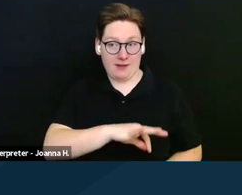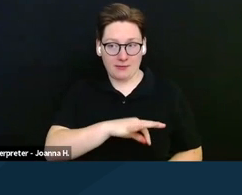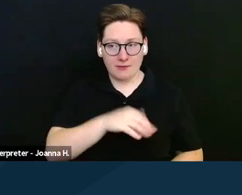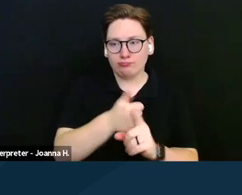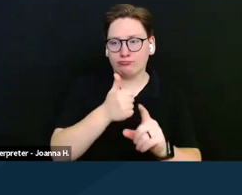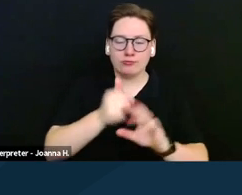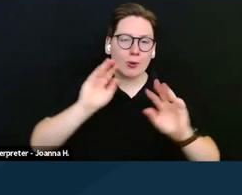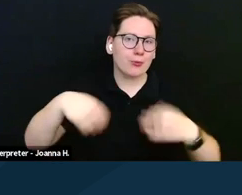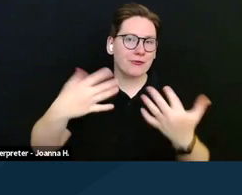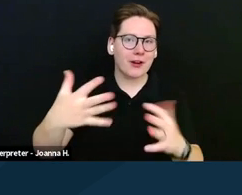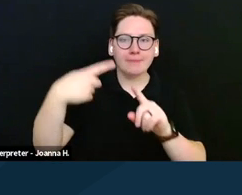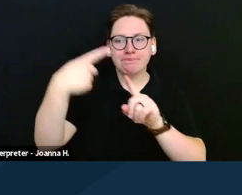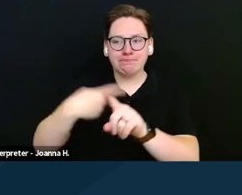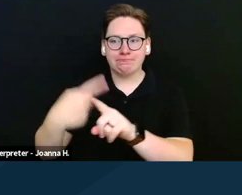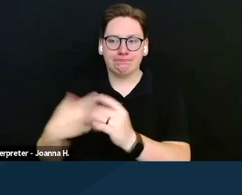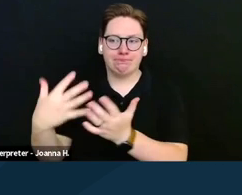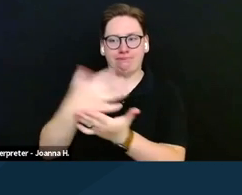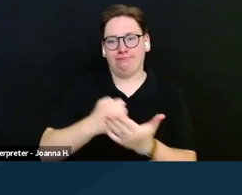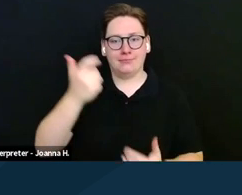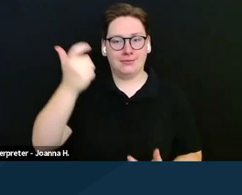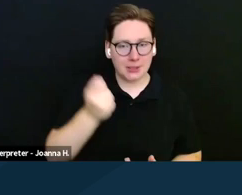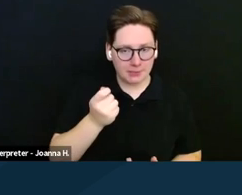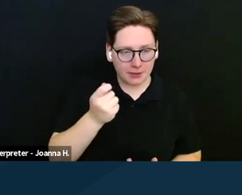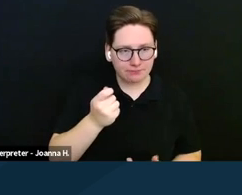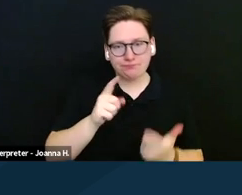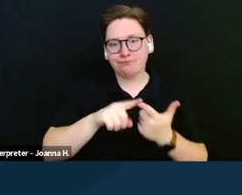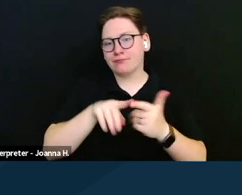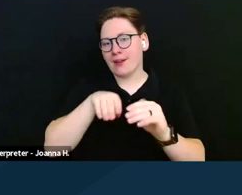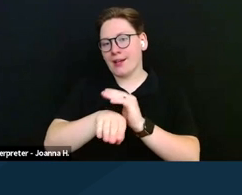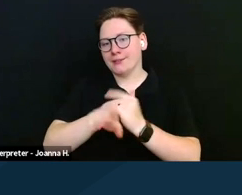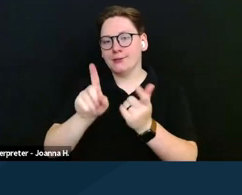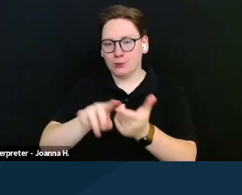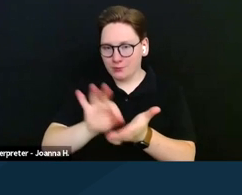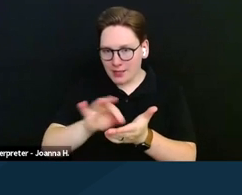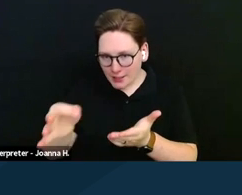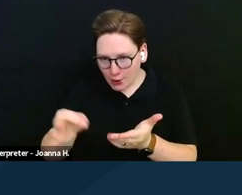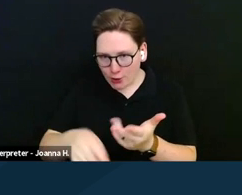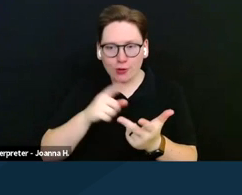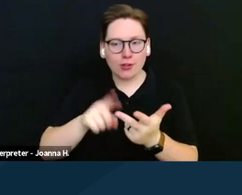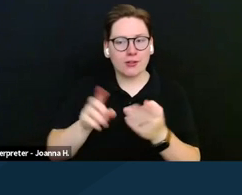that provides a monthly stipend, access to Medicare, and a pathway to Medicaid.